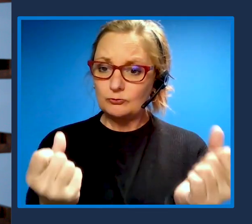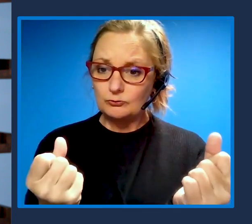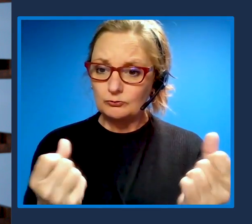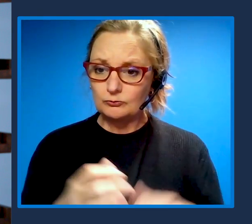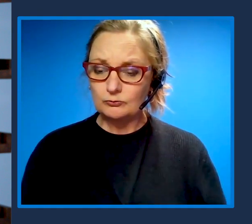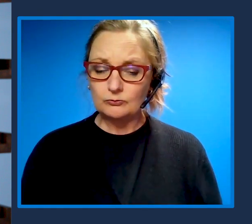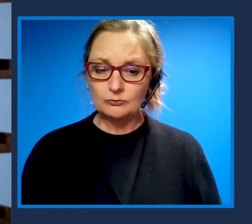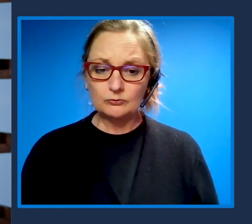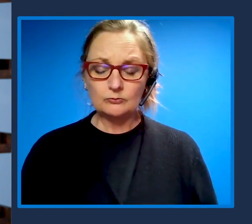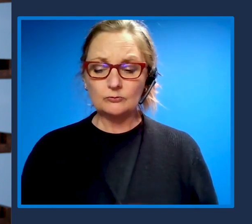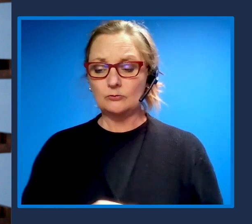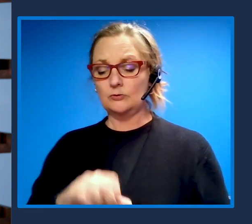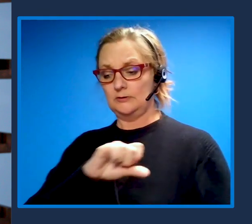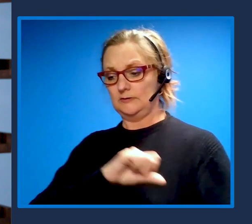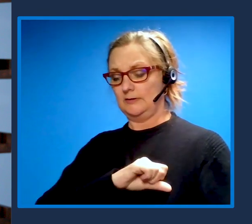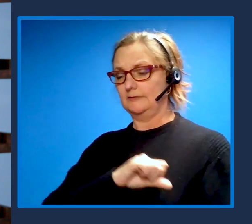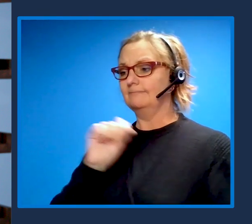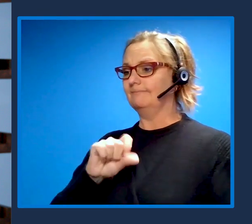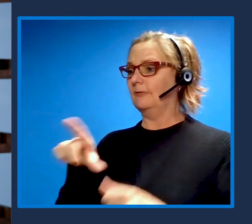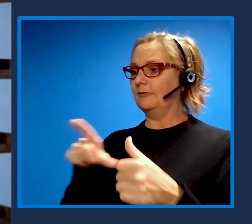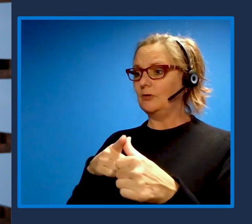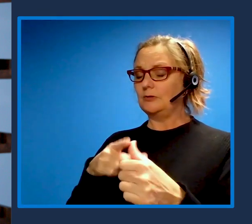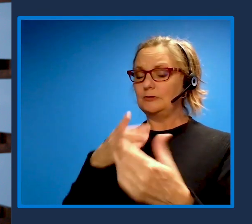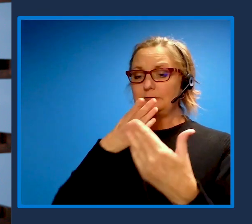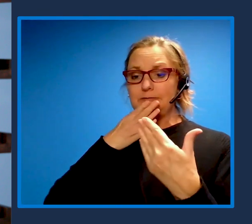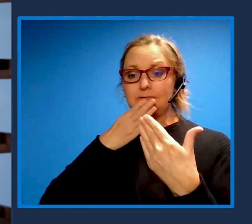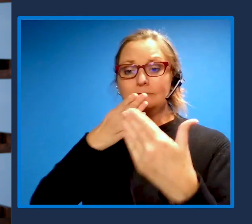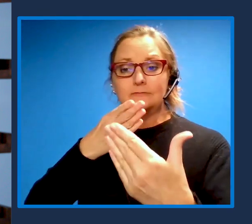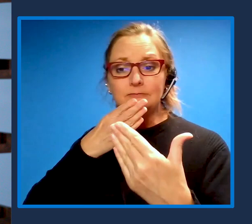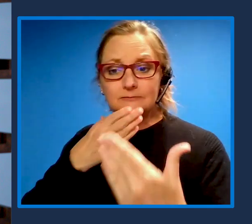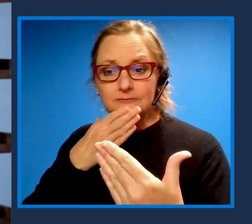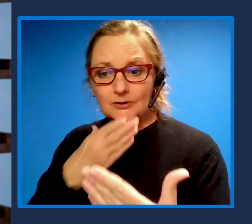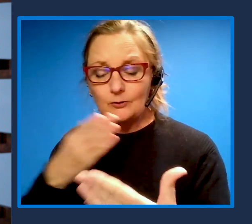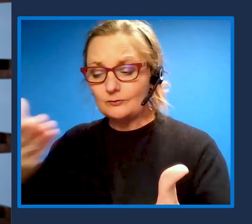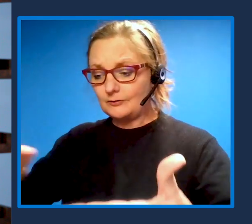I wanna first say a big thank you for having me at the Ability Summit.